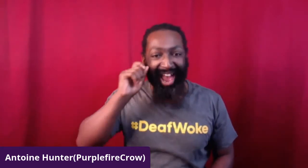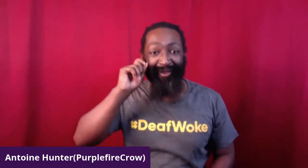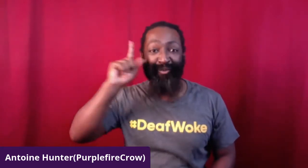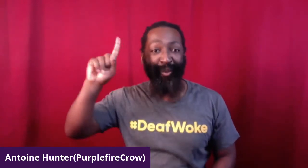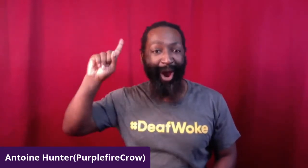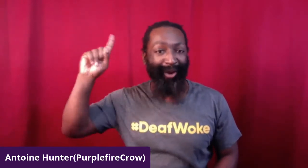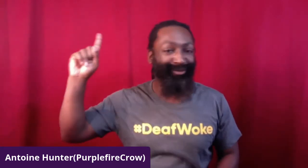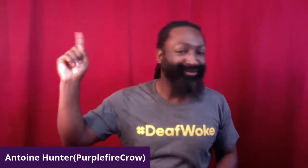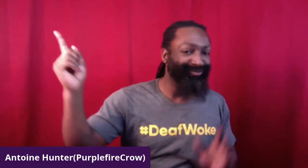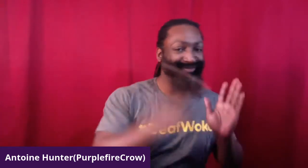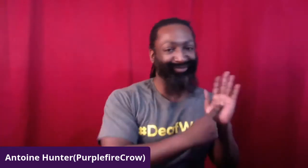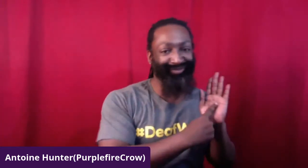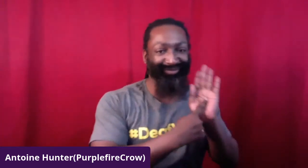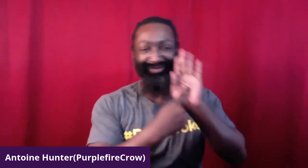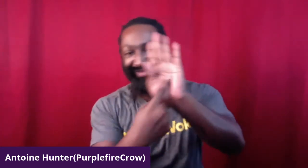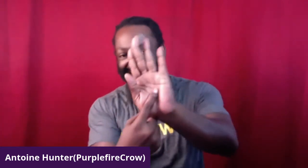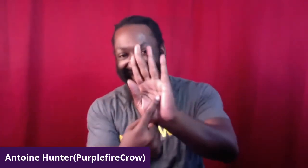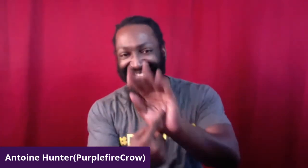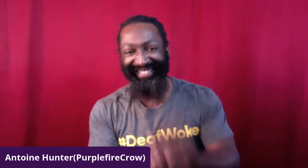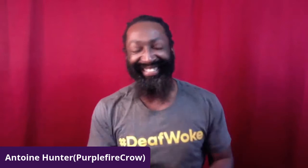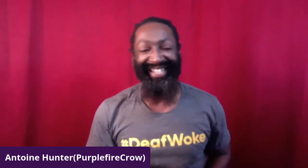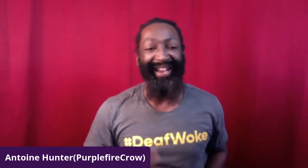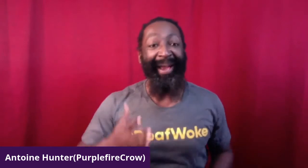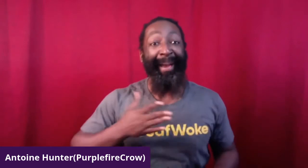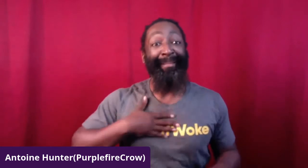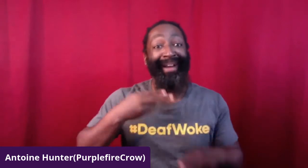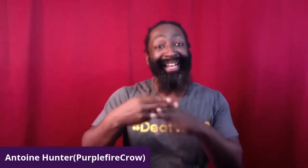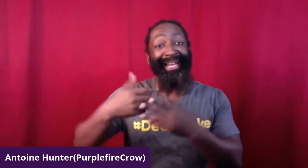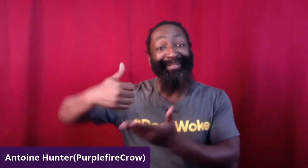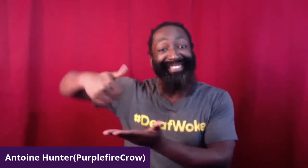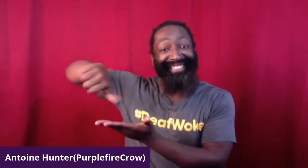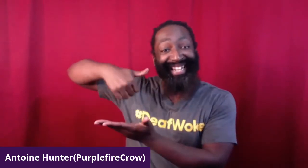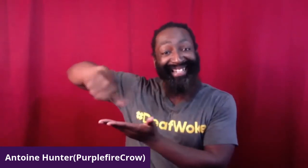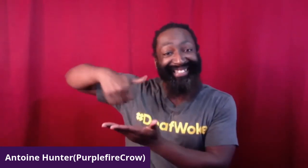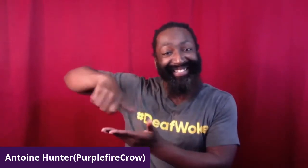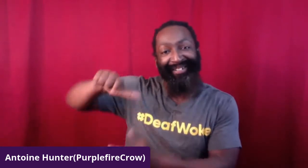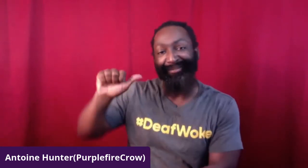Welcome to "DeafWoke."